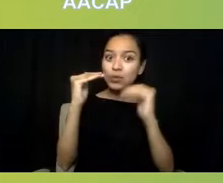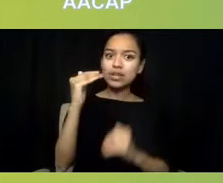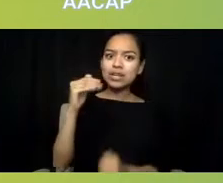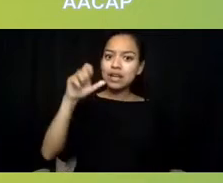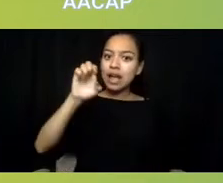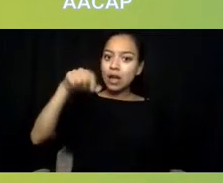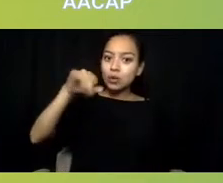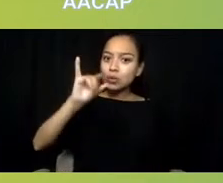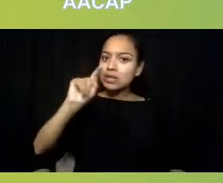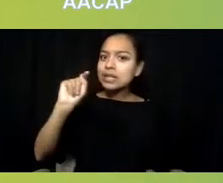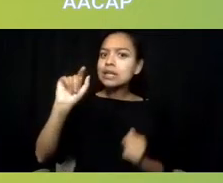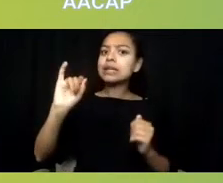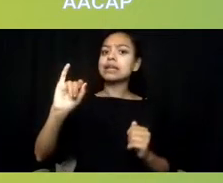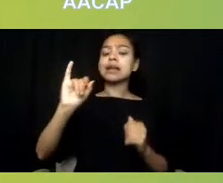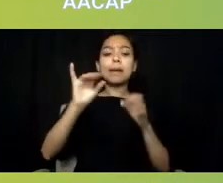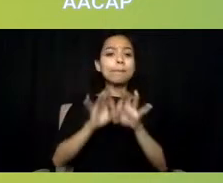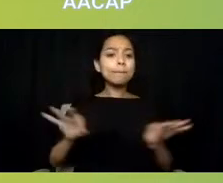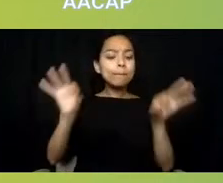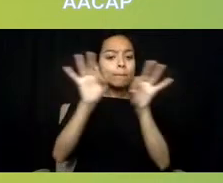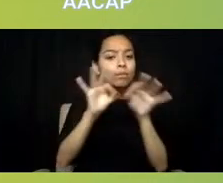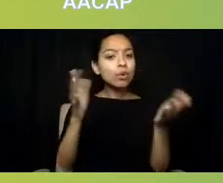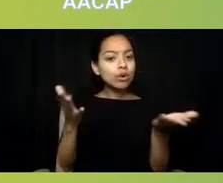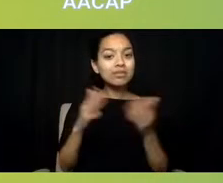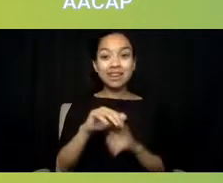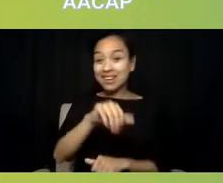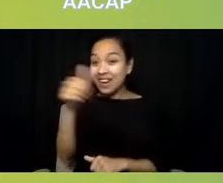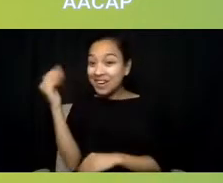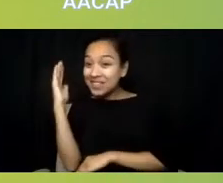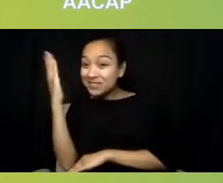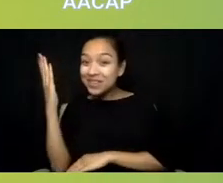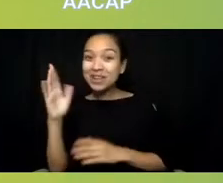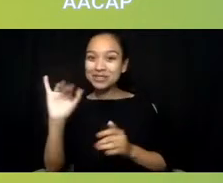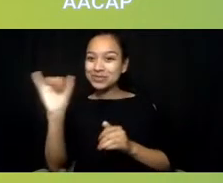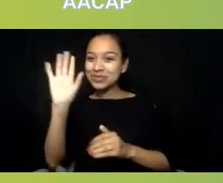and I'll pull in our other panelists as well to follow up.